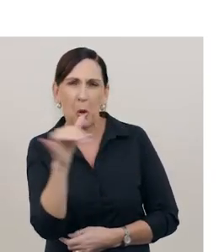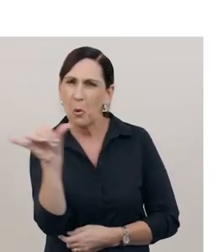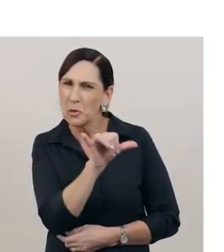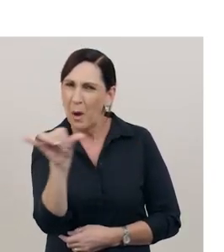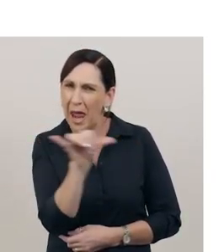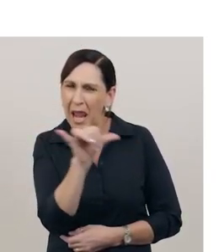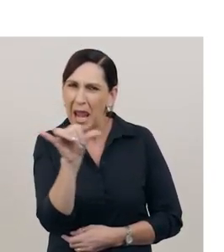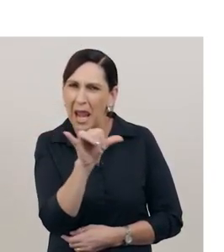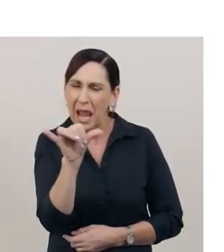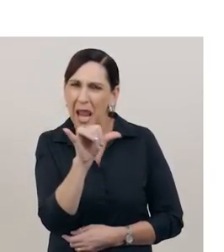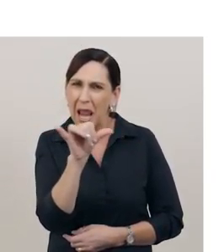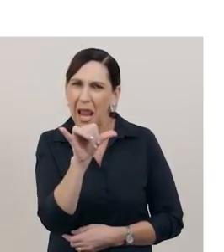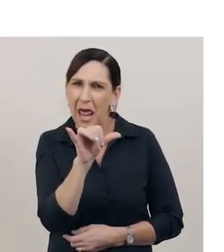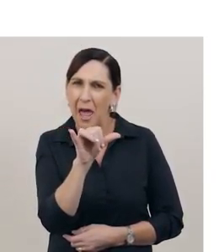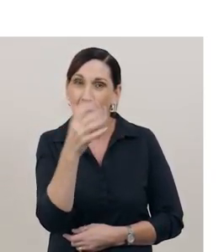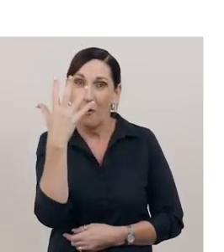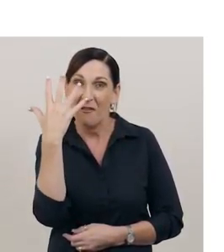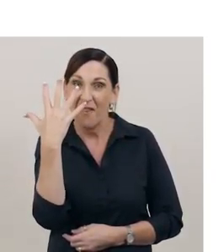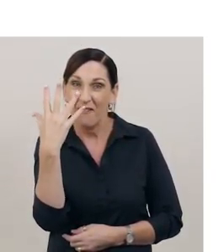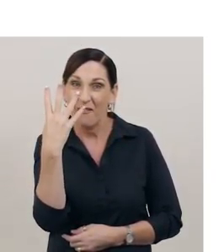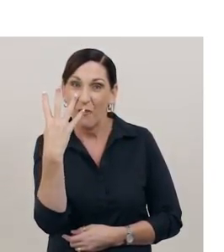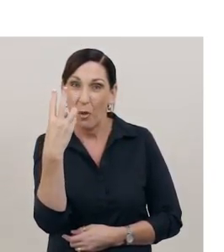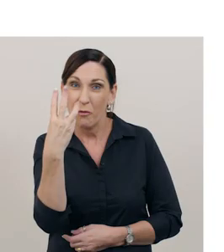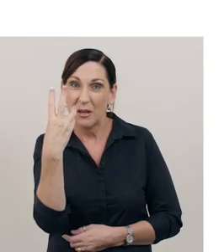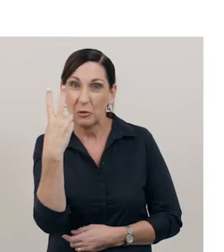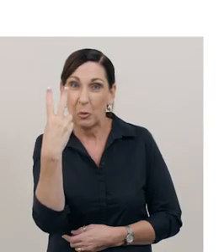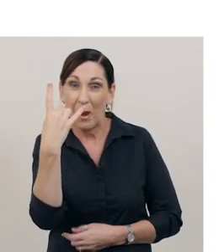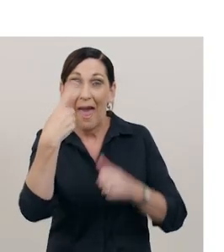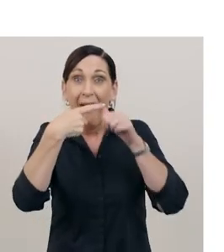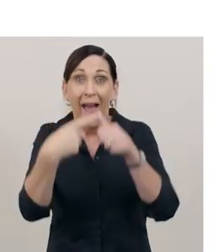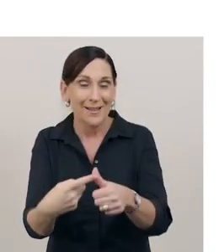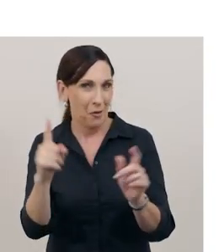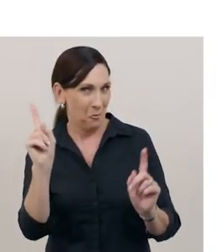Five, four, three, two one.